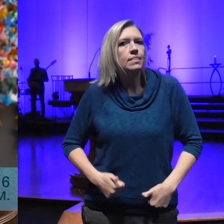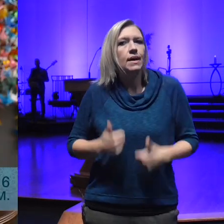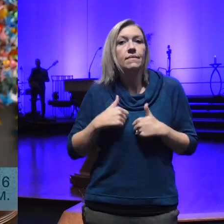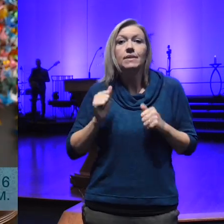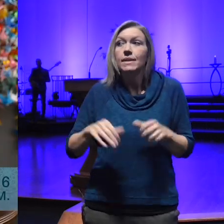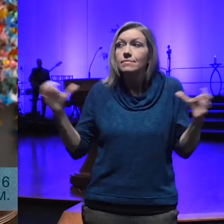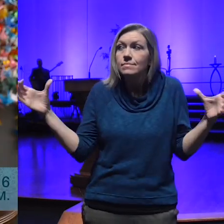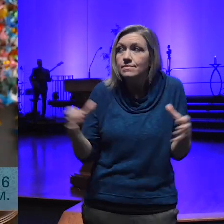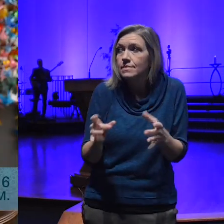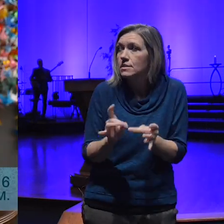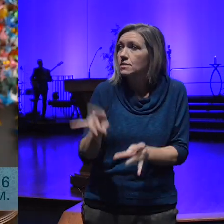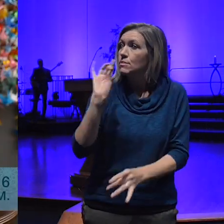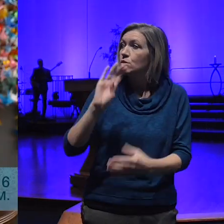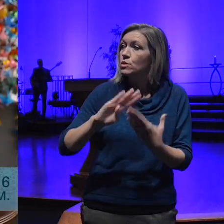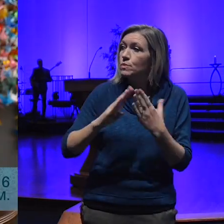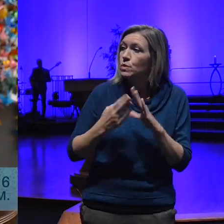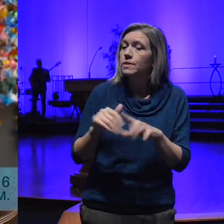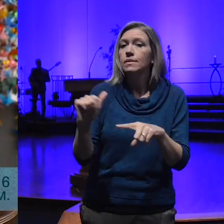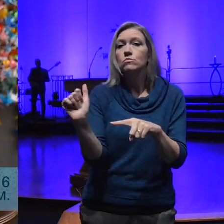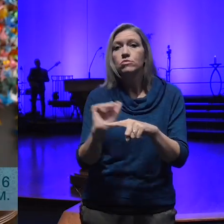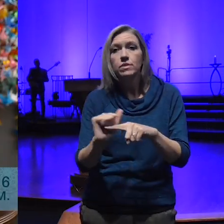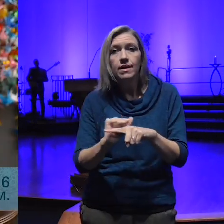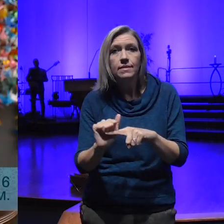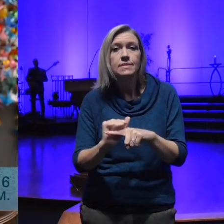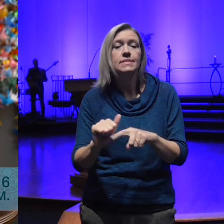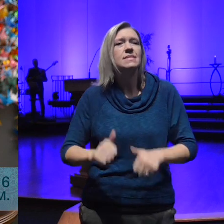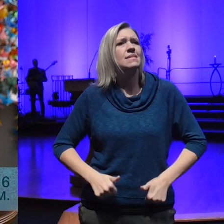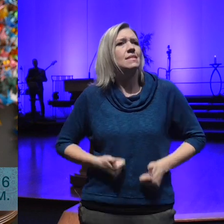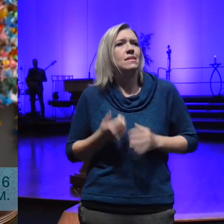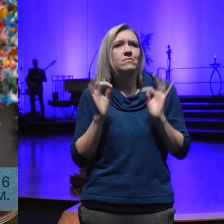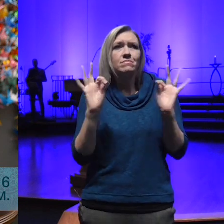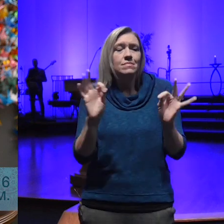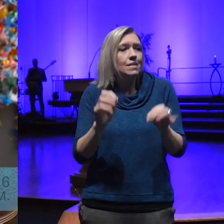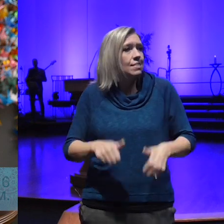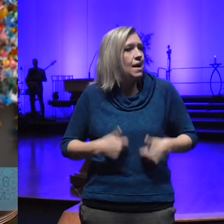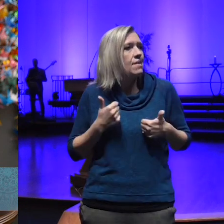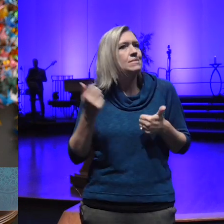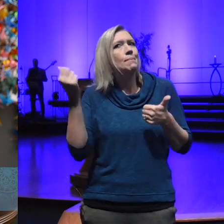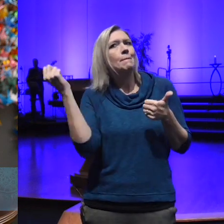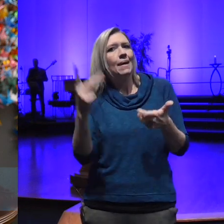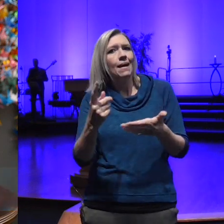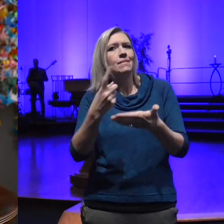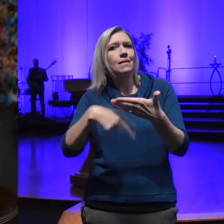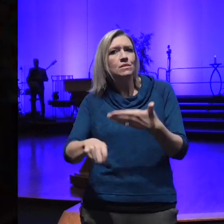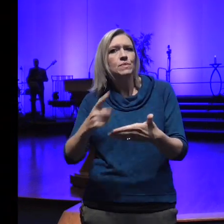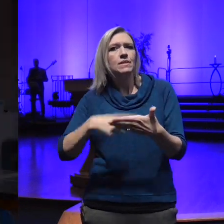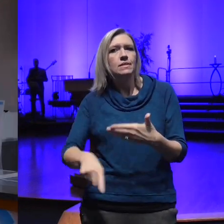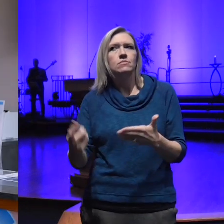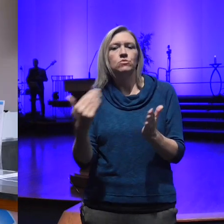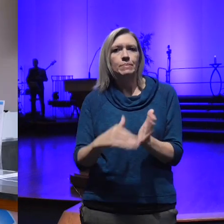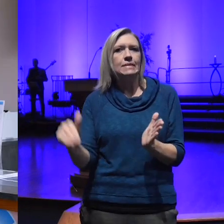Practice these live great lives come back the next week and repeat I hope to see you there for more